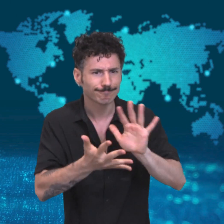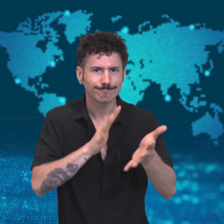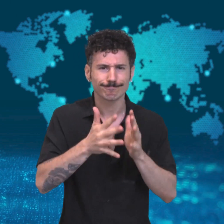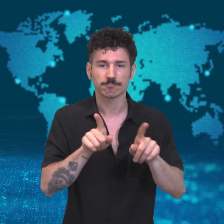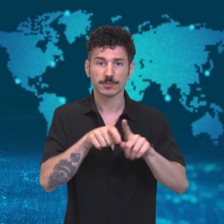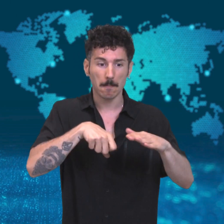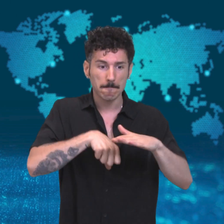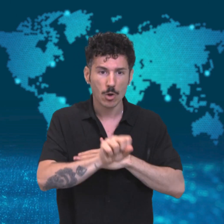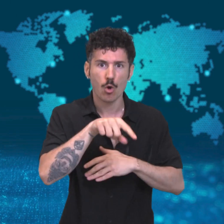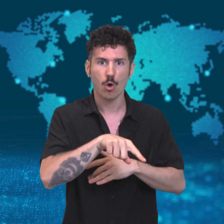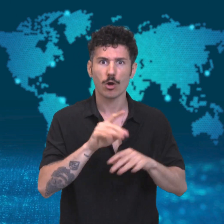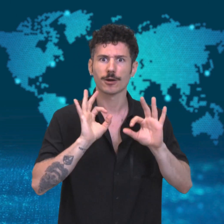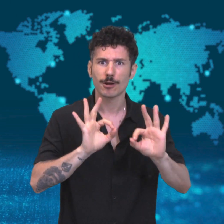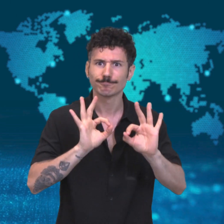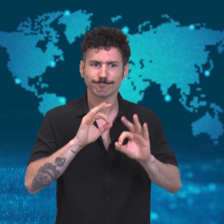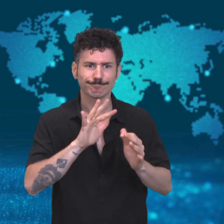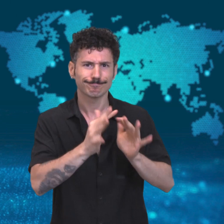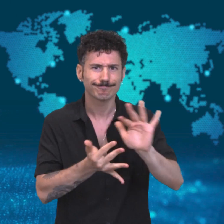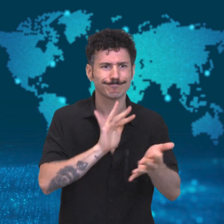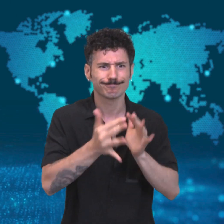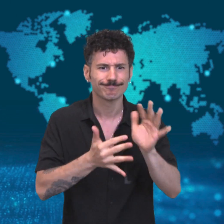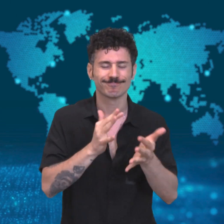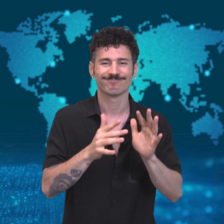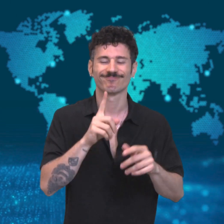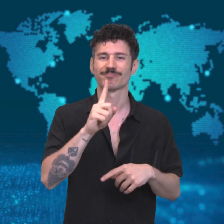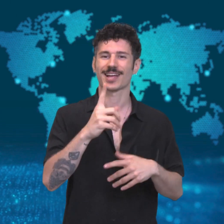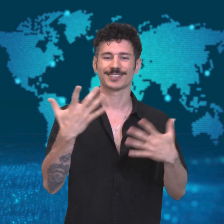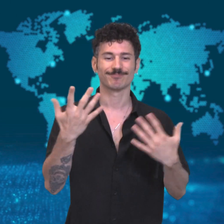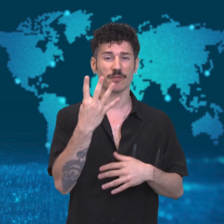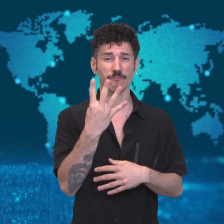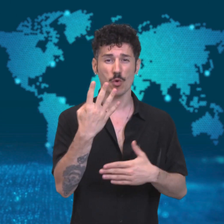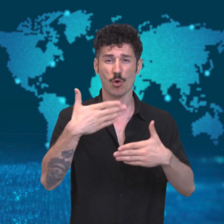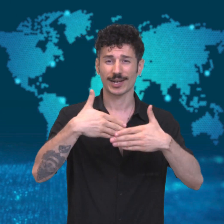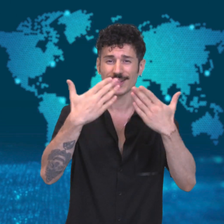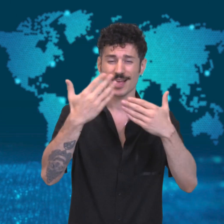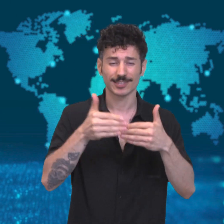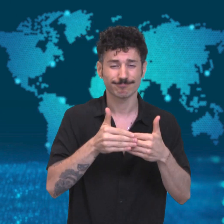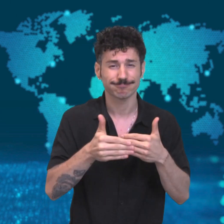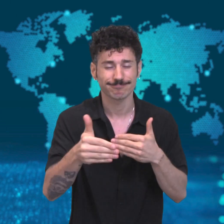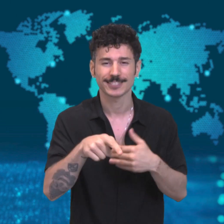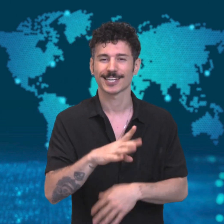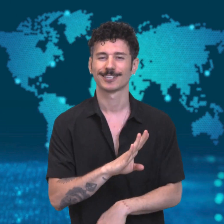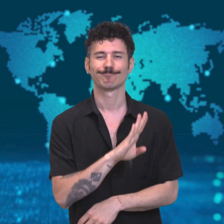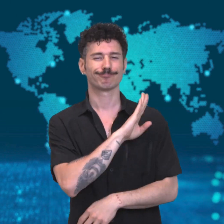initial progress, he has unfortunately passed away